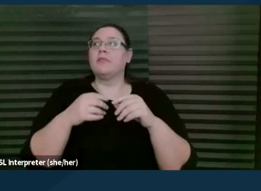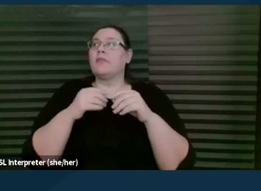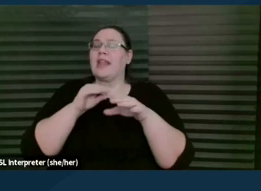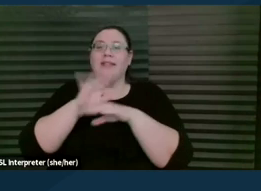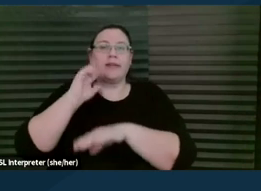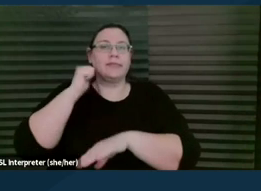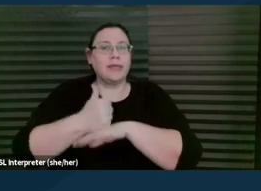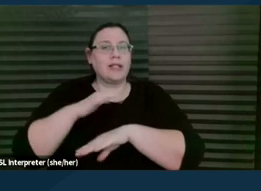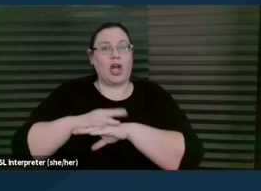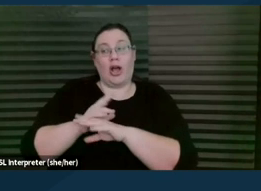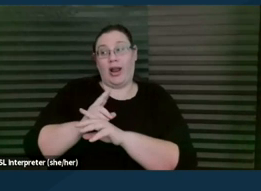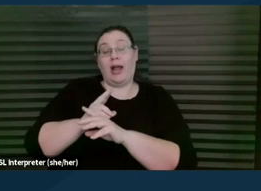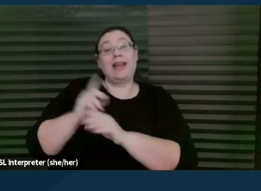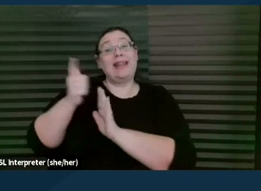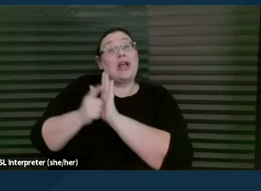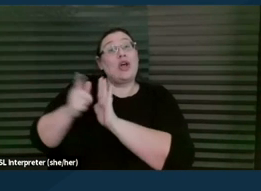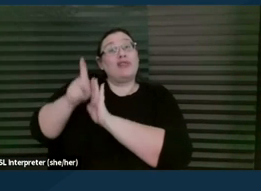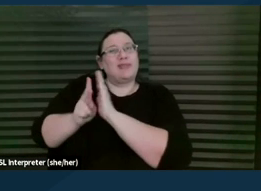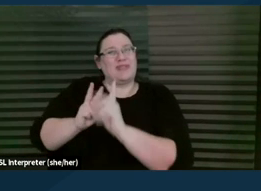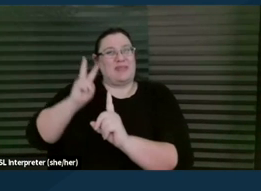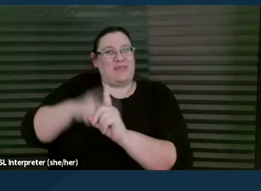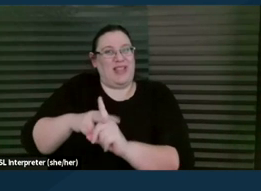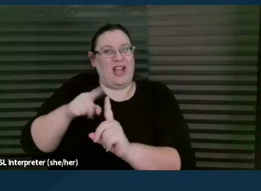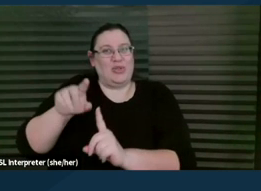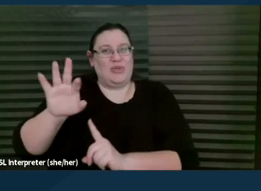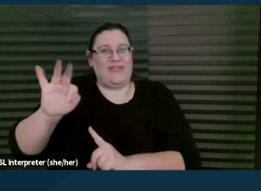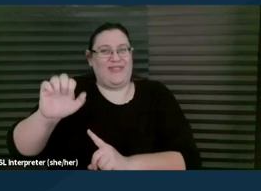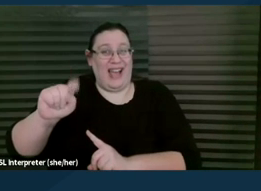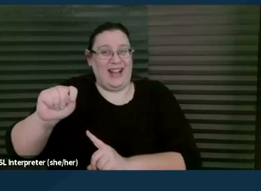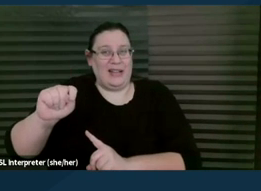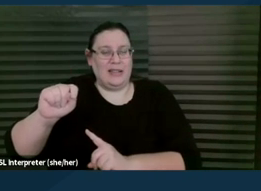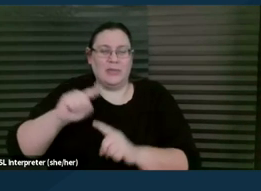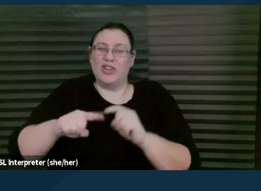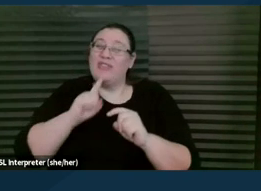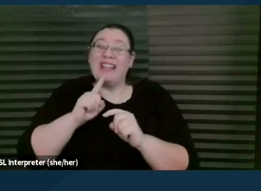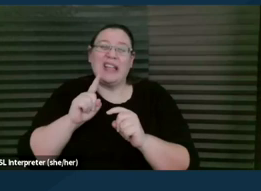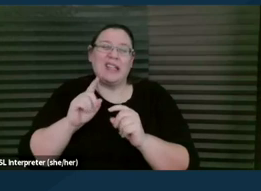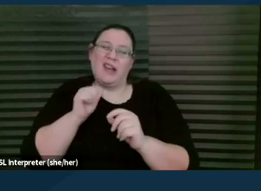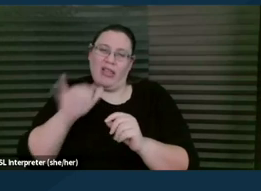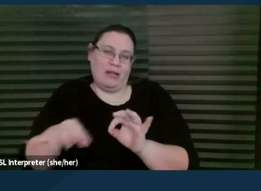of legal principles to facts, but it's a little bit muddier than that. And so we want to talk,